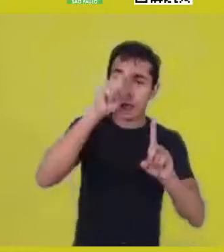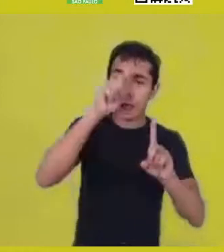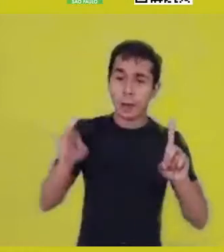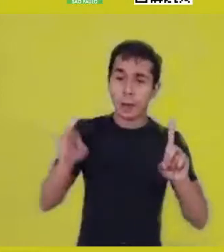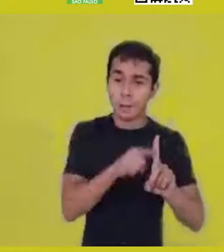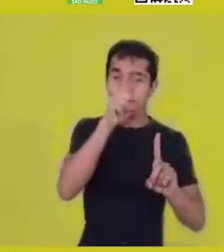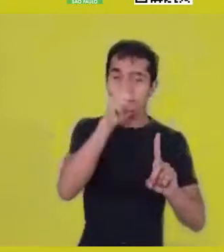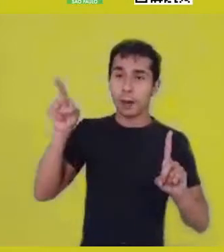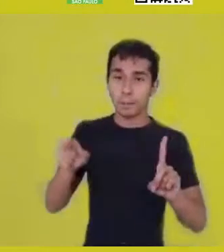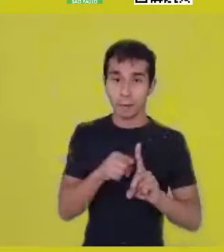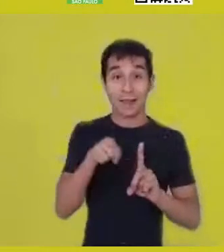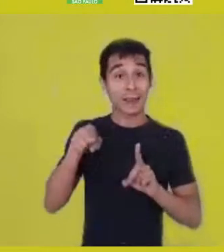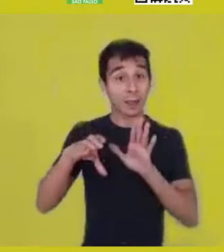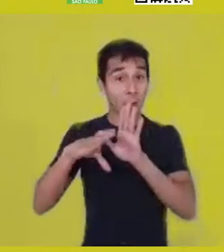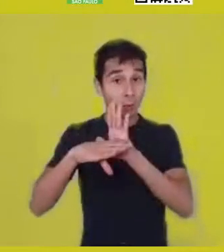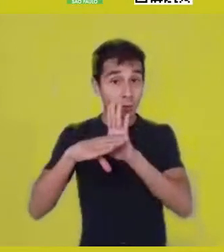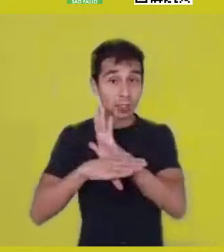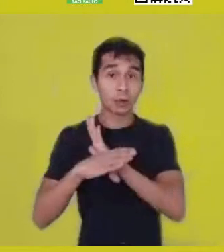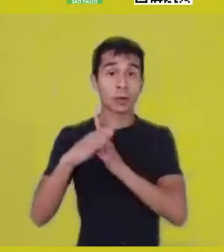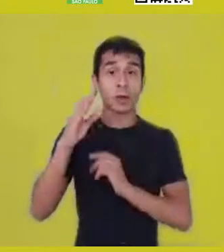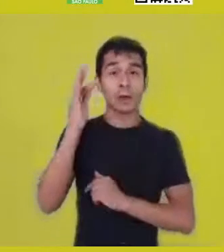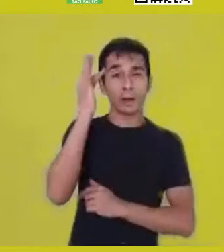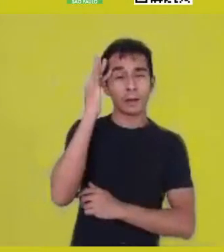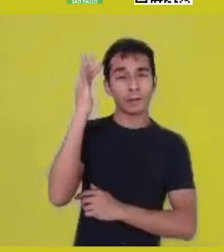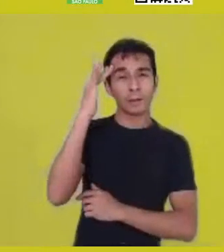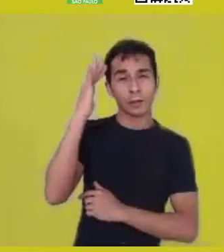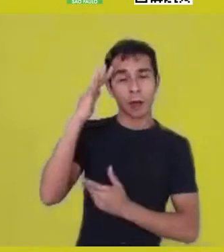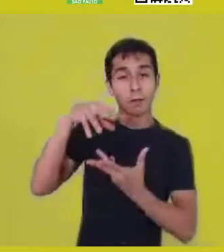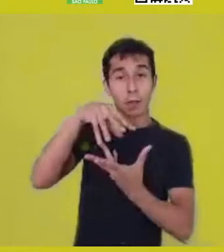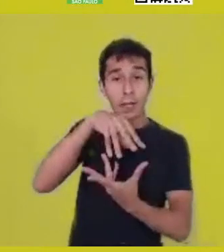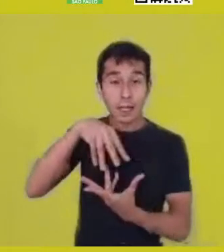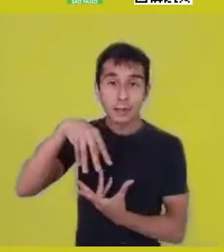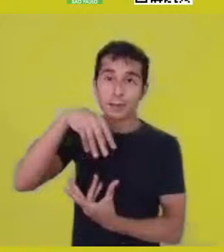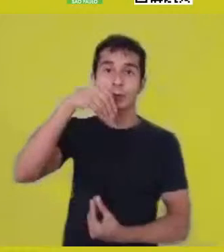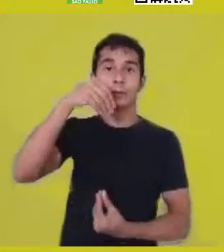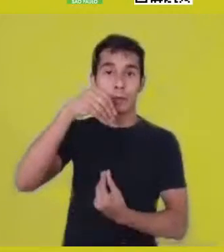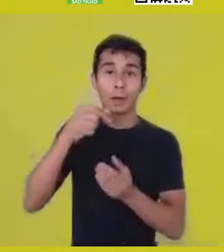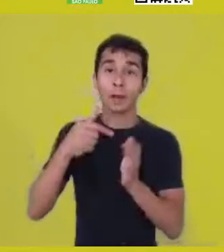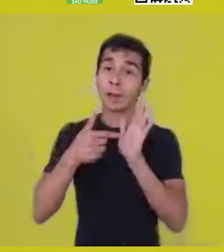and holistic concept of existence. The universe is in perfect harmony